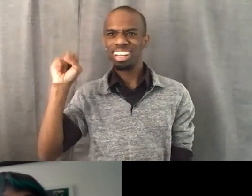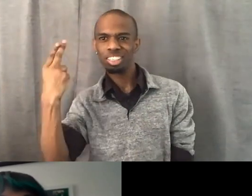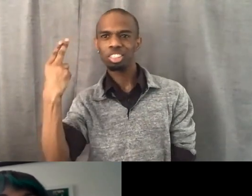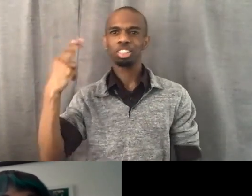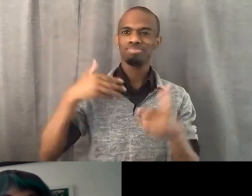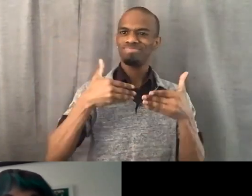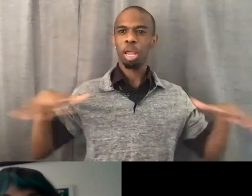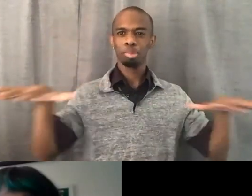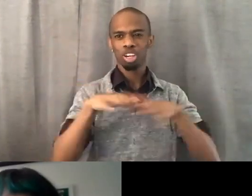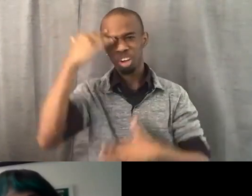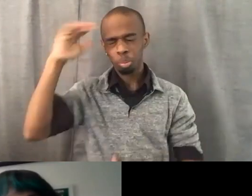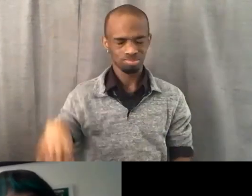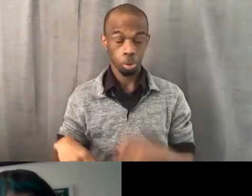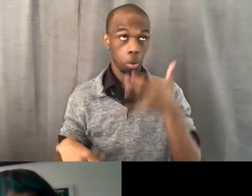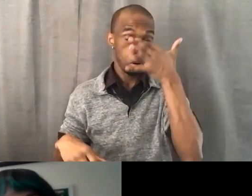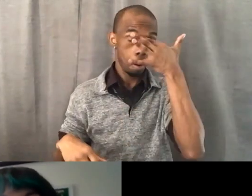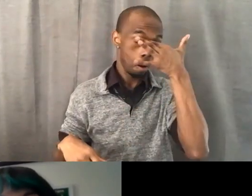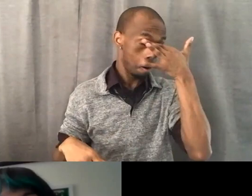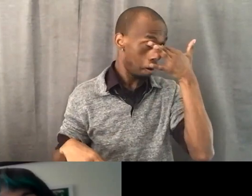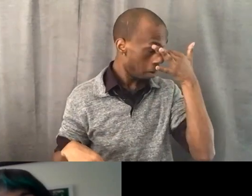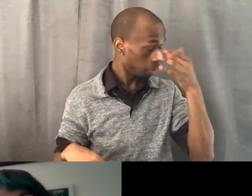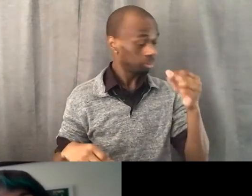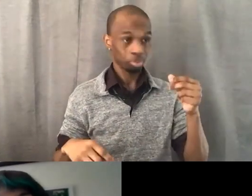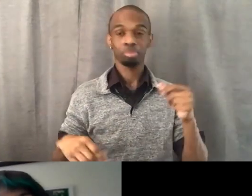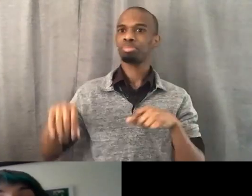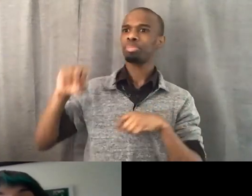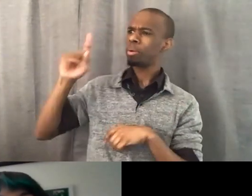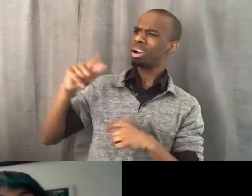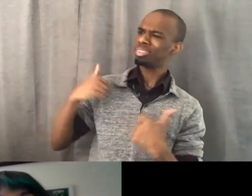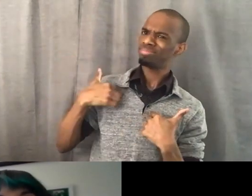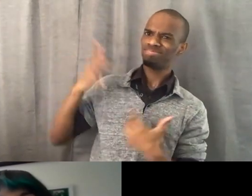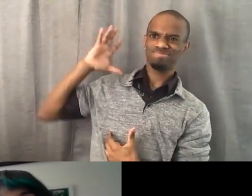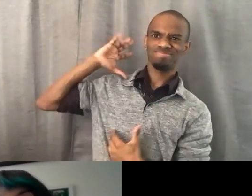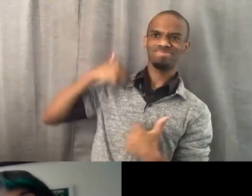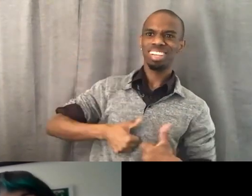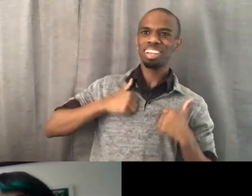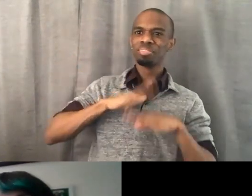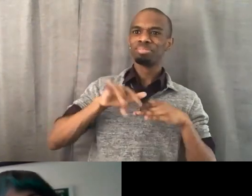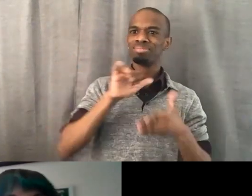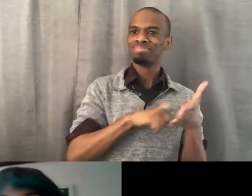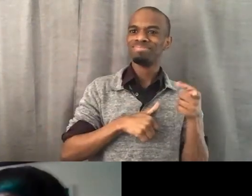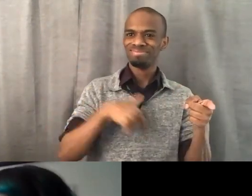Okay, I actually used to live on that street. That's interesting. Yeah, so great. It's very exciting.